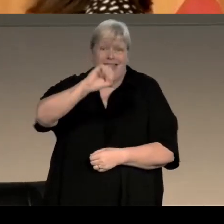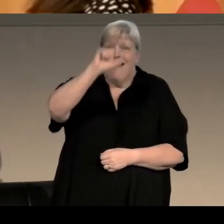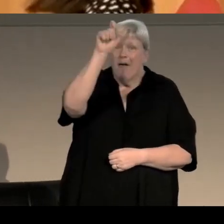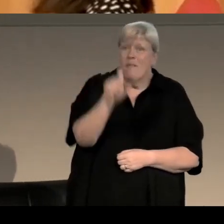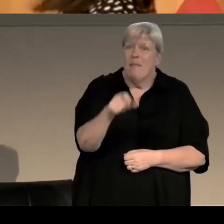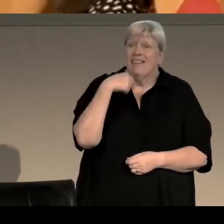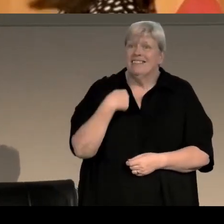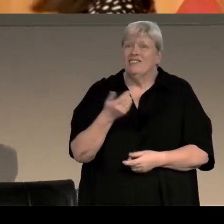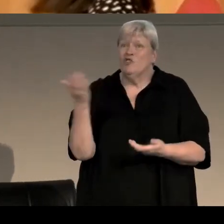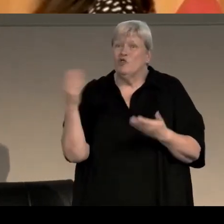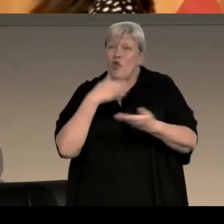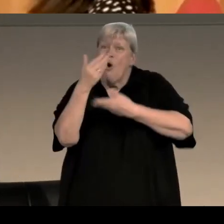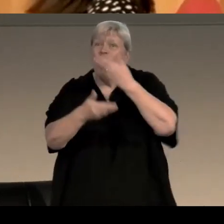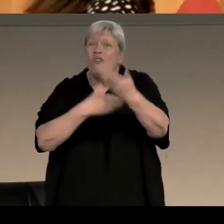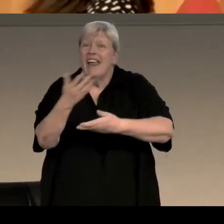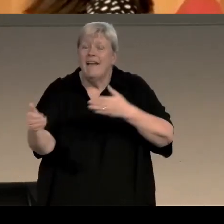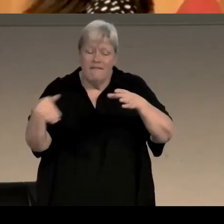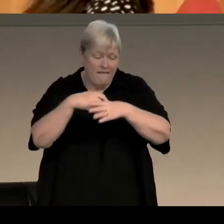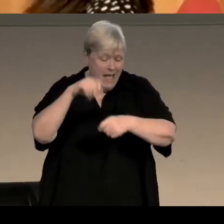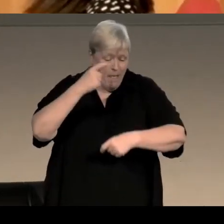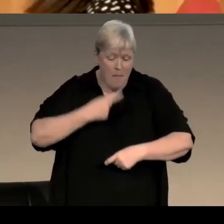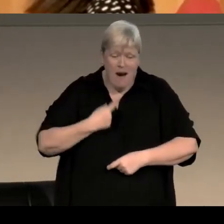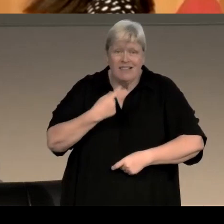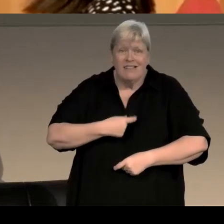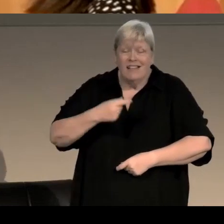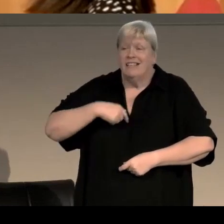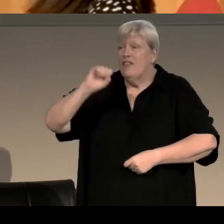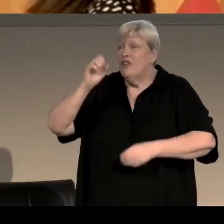their personality and the kind of job they do, and it's only their story - I couldn't